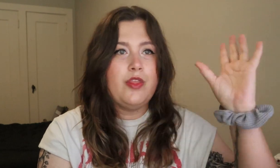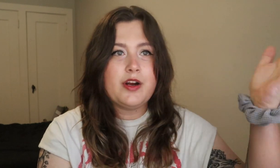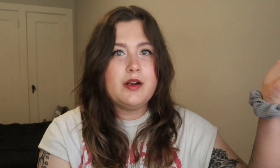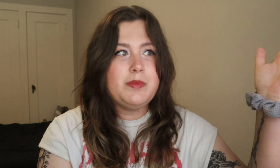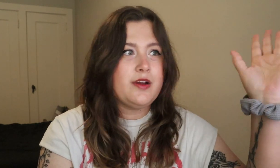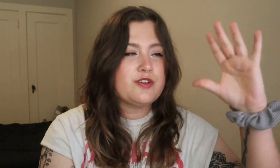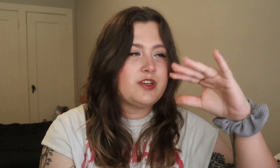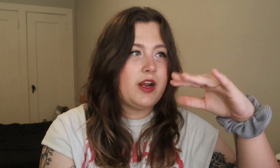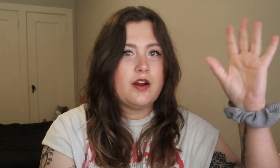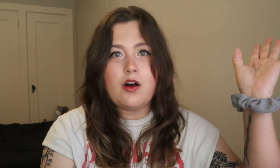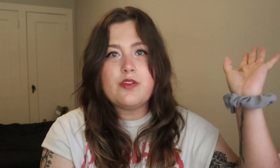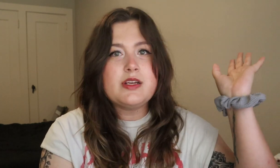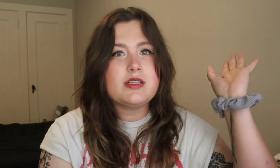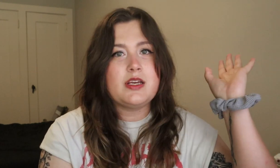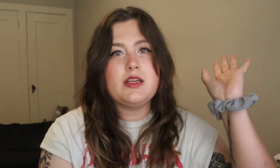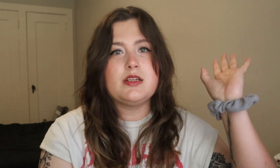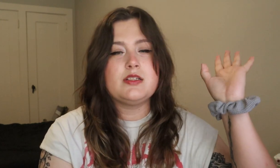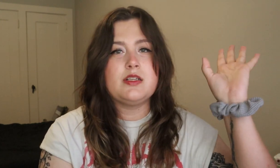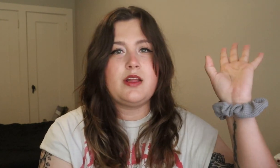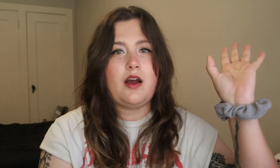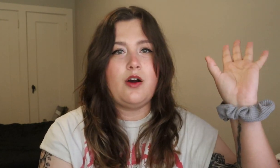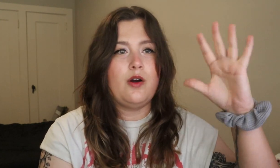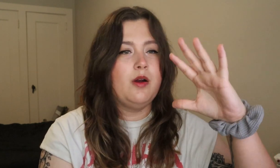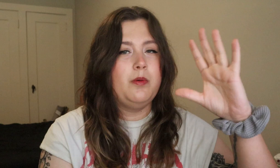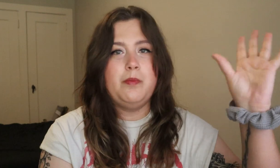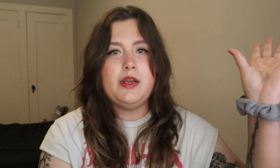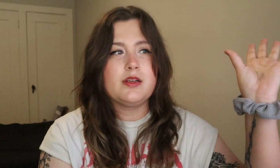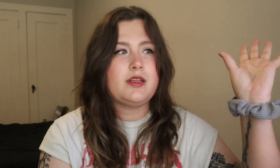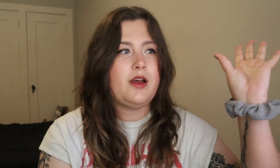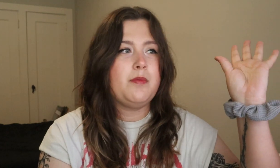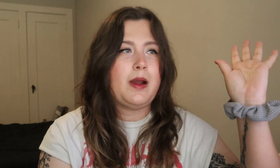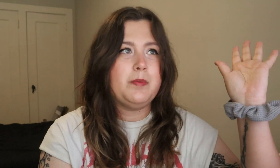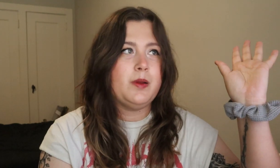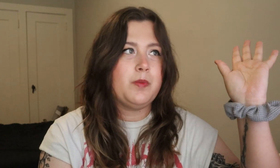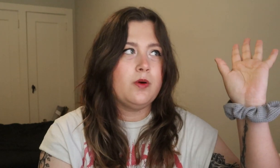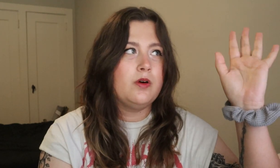they're going to be understanding all these things that are being said by people.